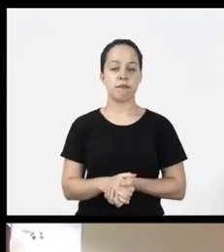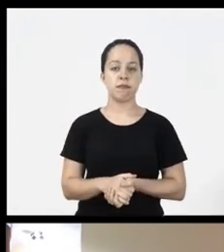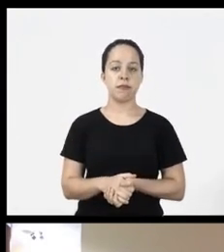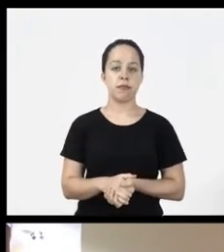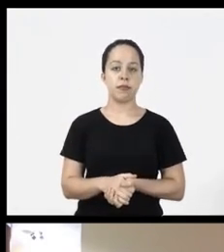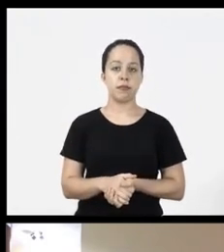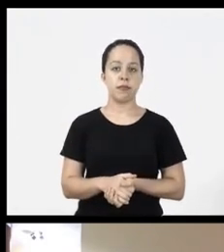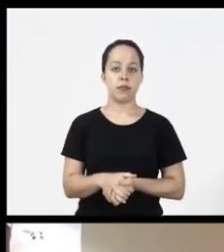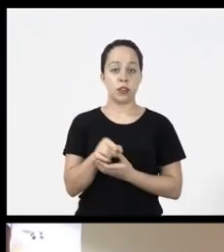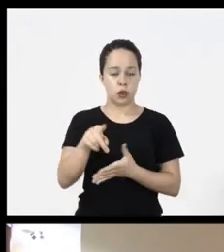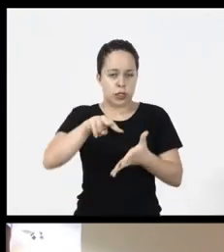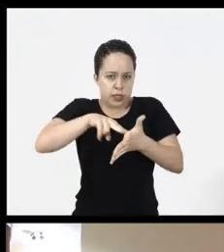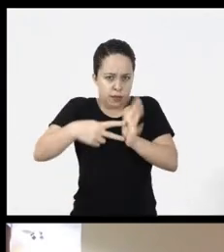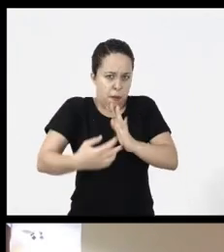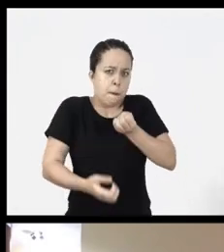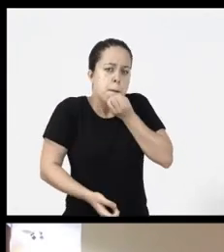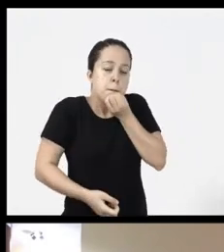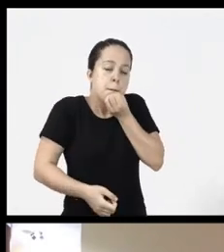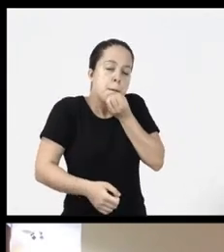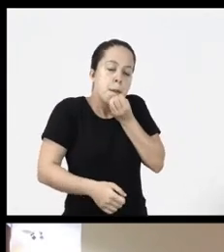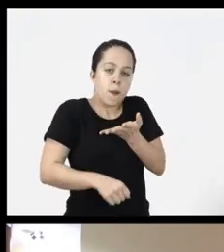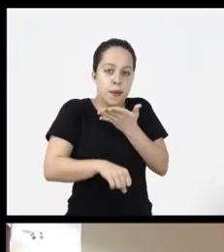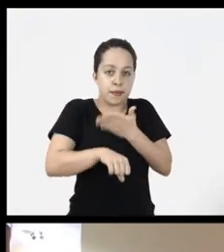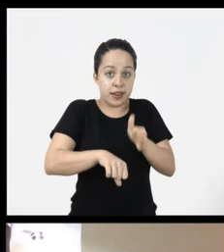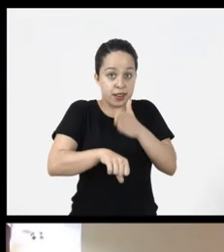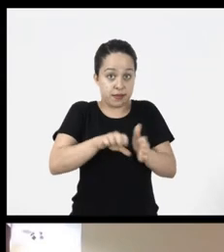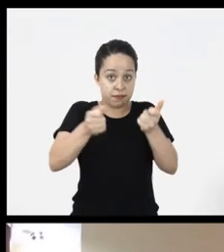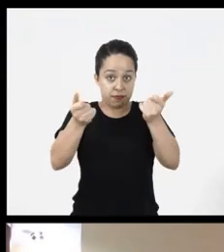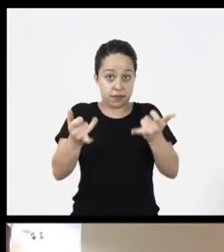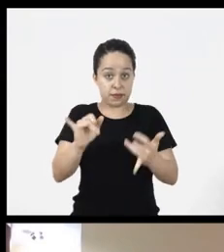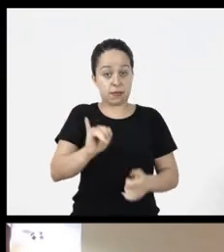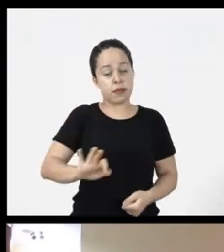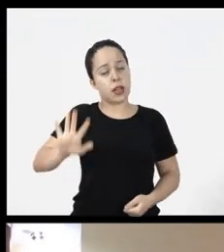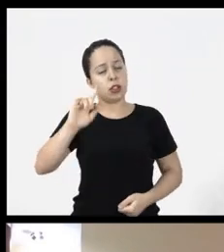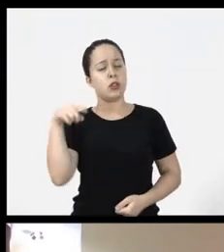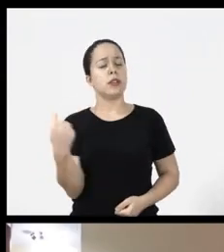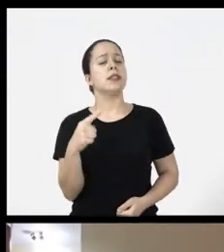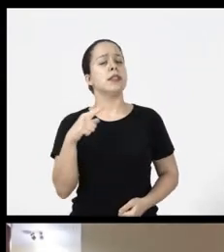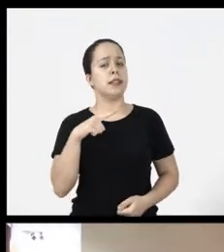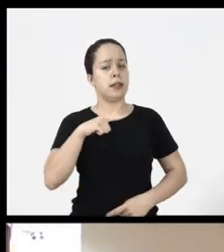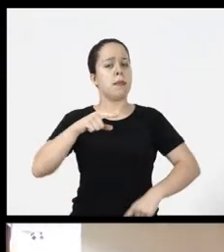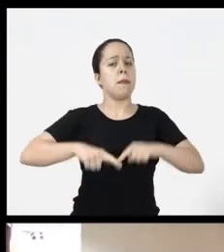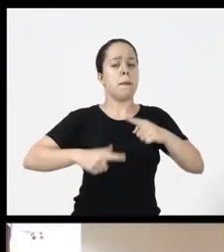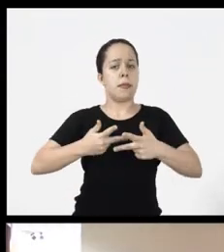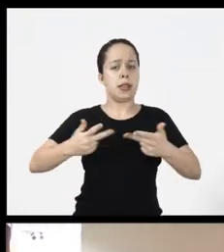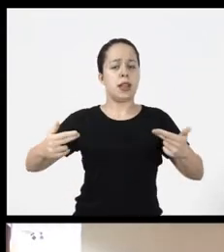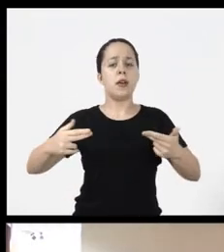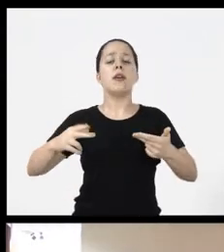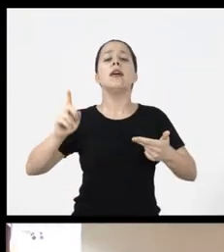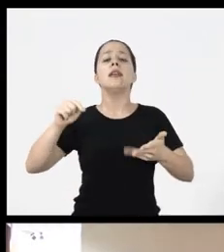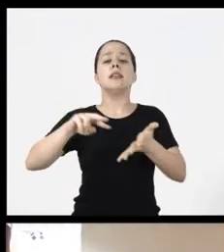and in addition to the good practices for image description we also have material that